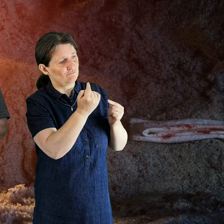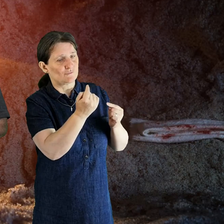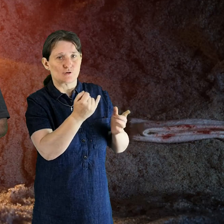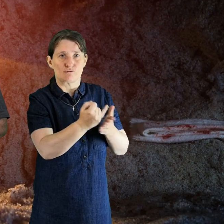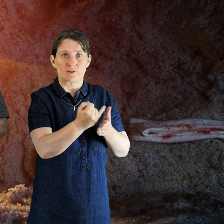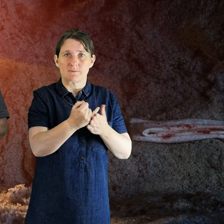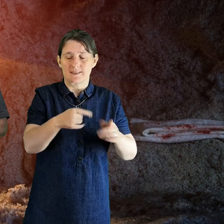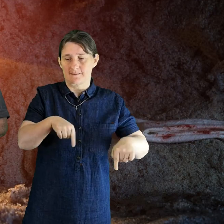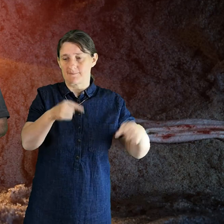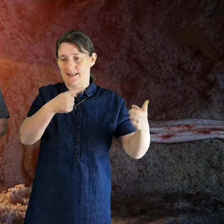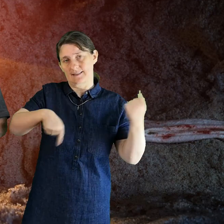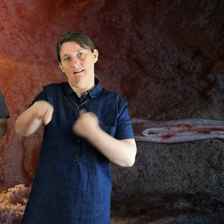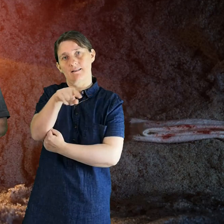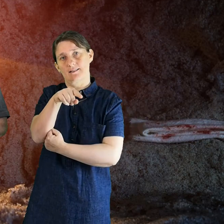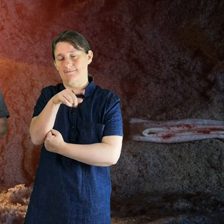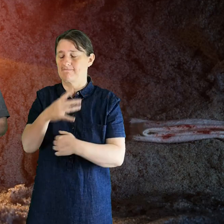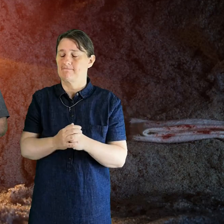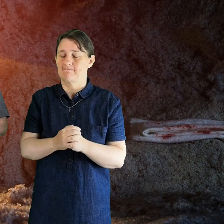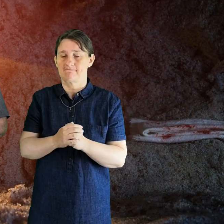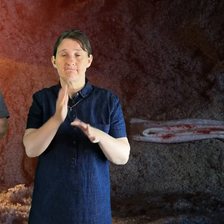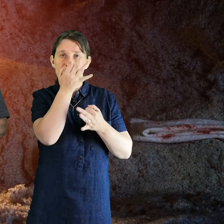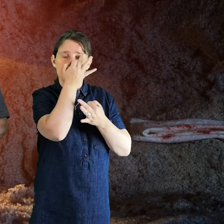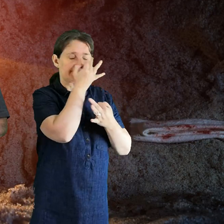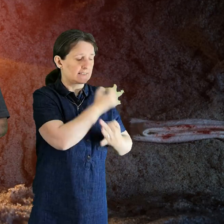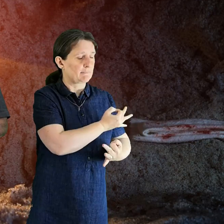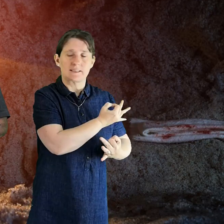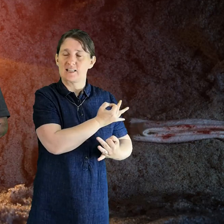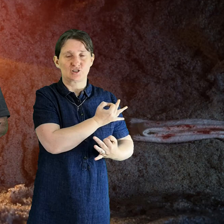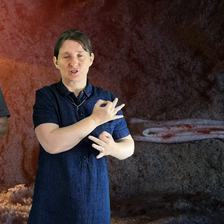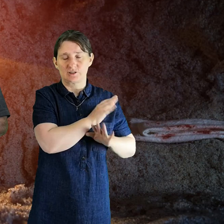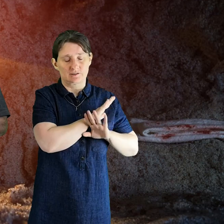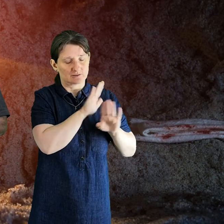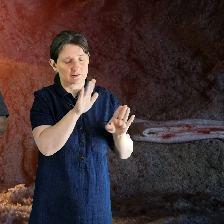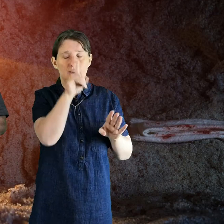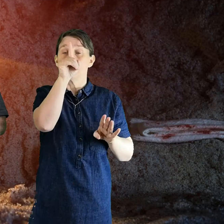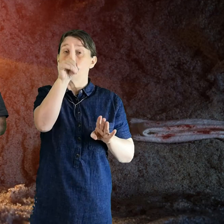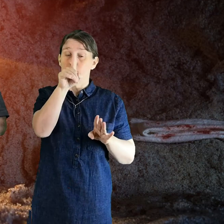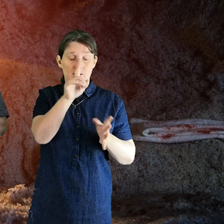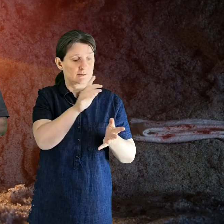and lead us not into temptation but deliver us from evil